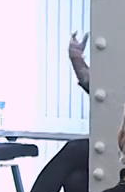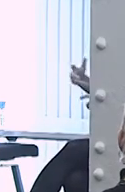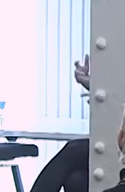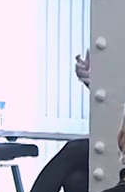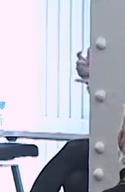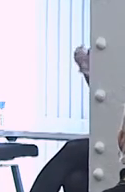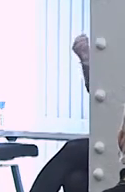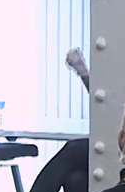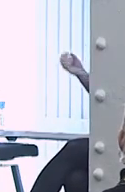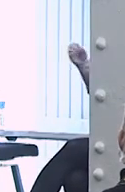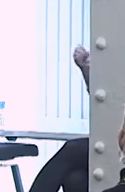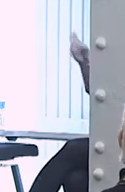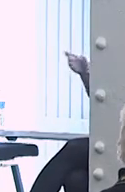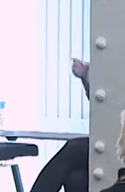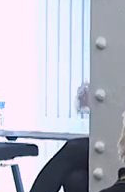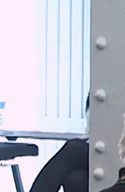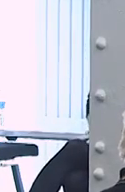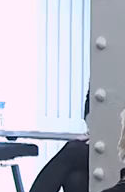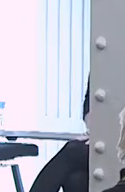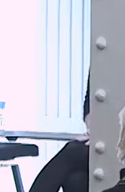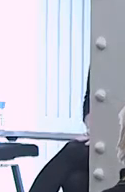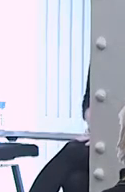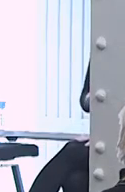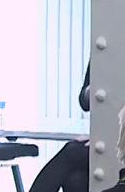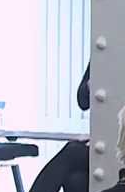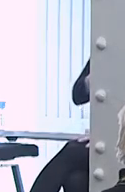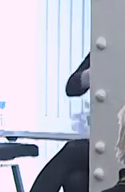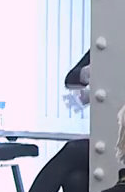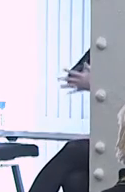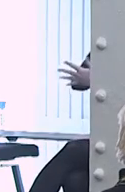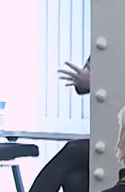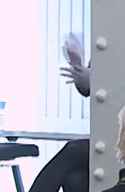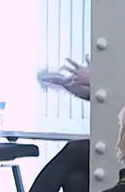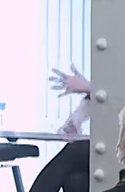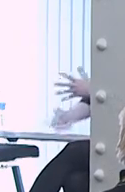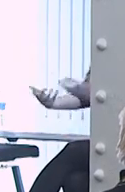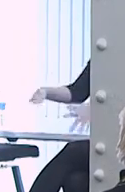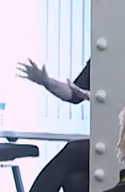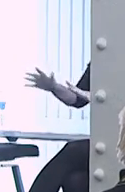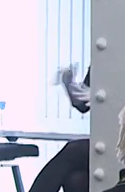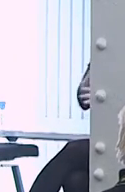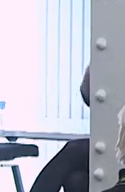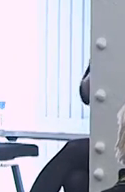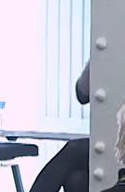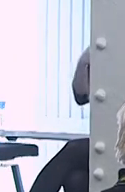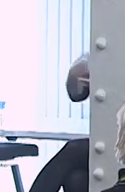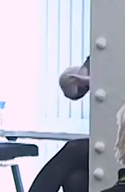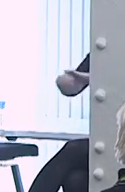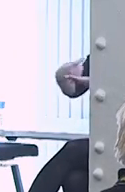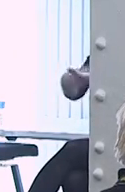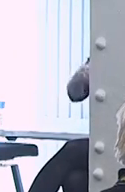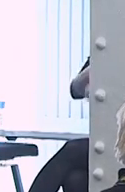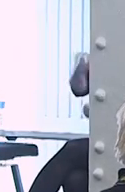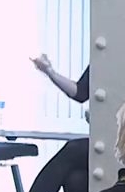[Event Host] A couple more minutes. Alright, I'm going to skip the rest of it and I will be happy to talk about this with you later.